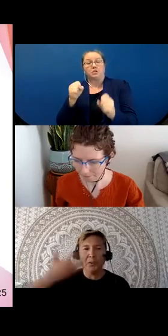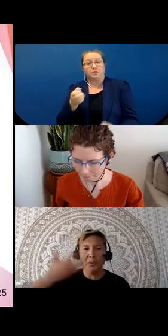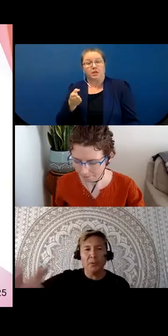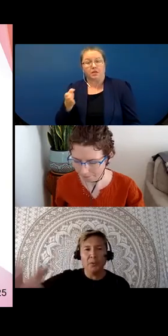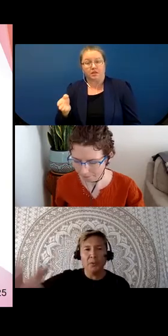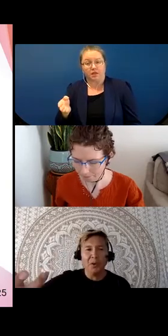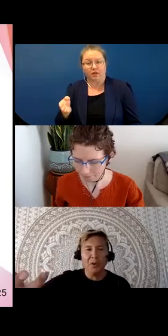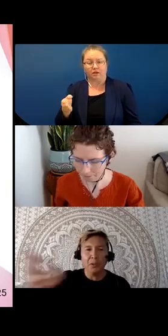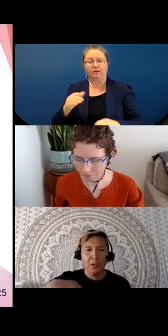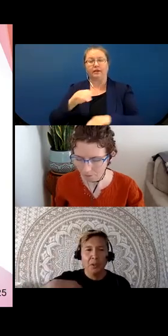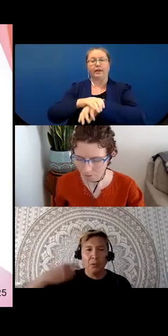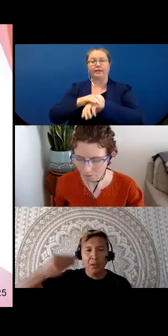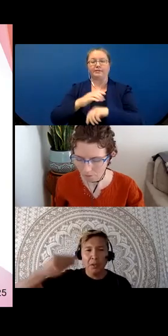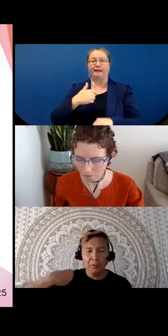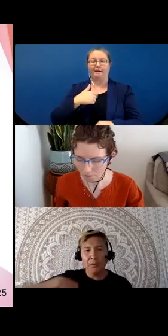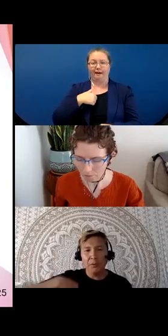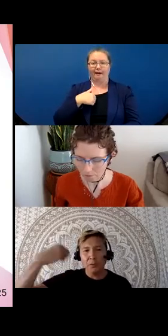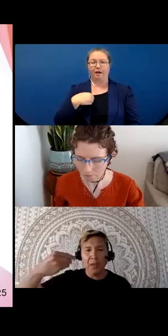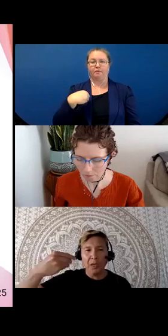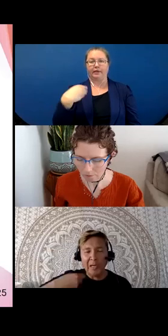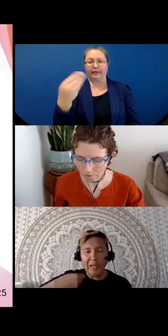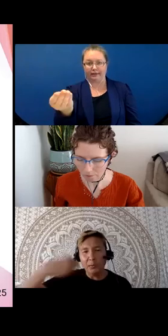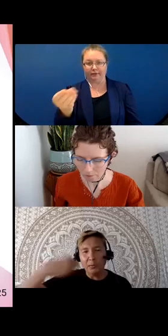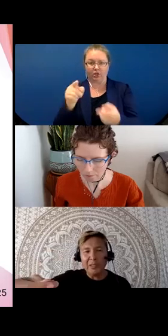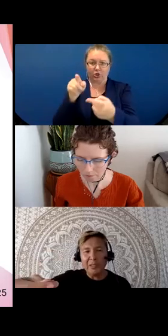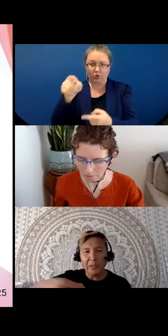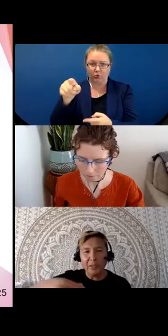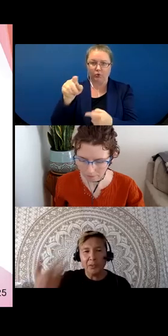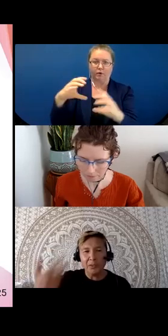you a ball or I’m giving you - I’m handing you a piece of paper. You can say that in